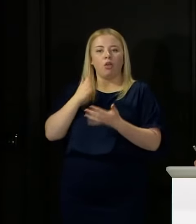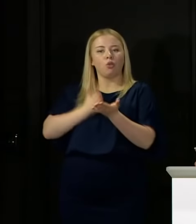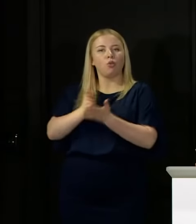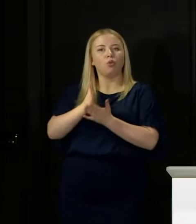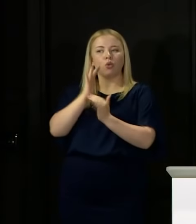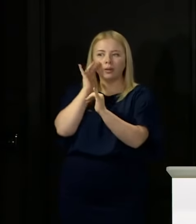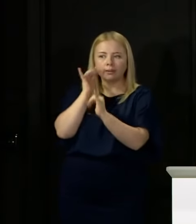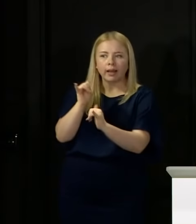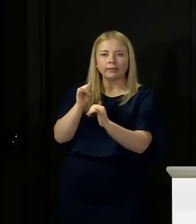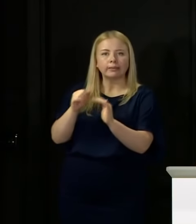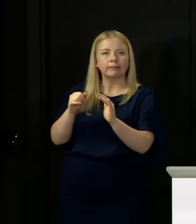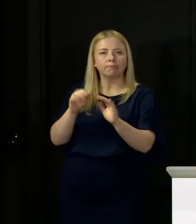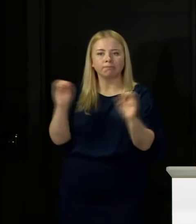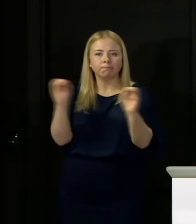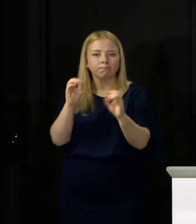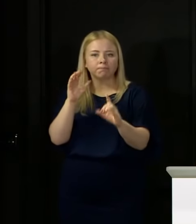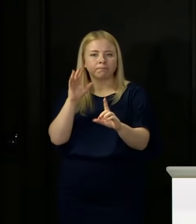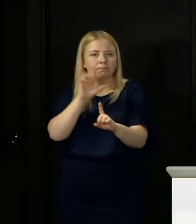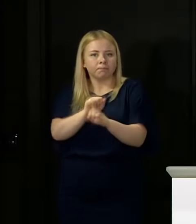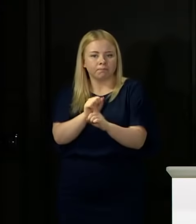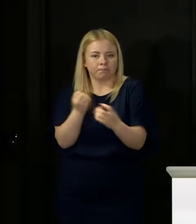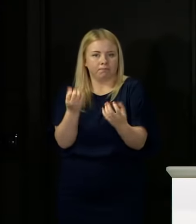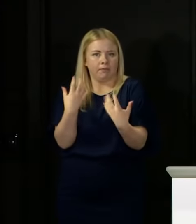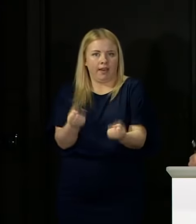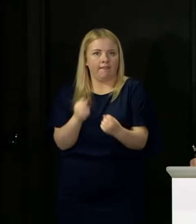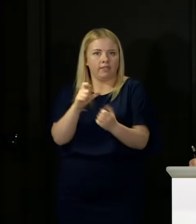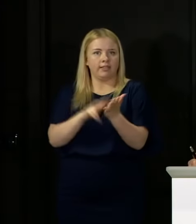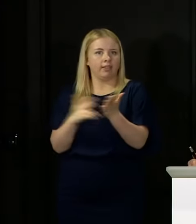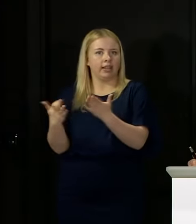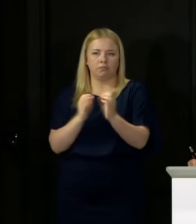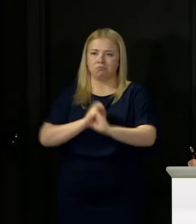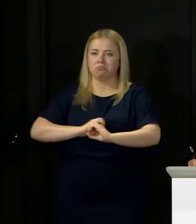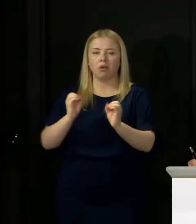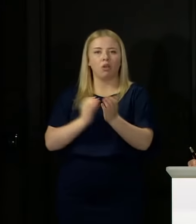the 14-day self-isolation period then they don't need to finish that 14-day isolation